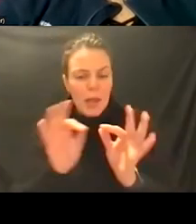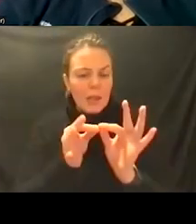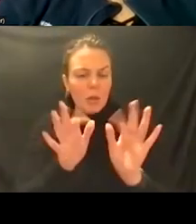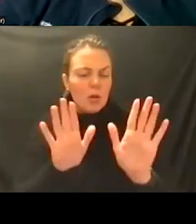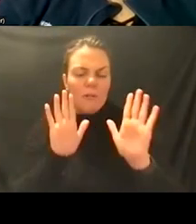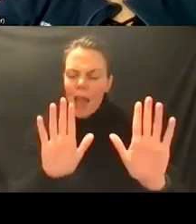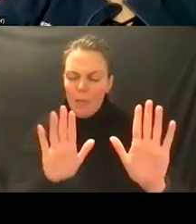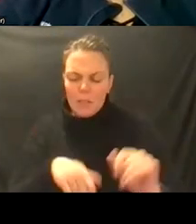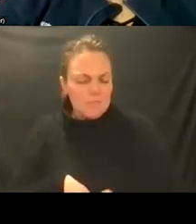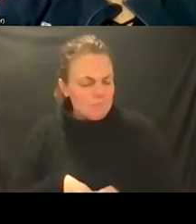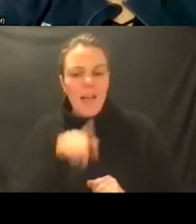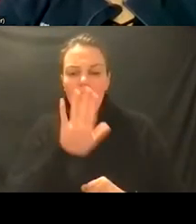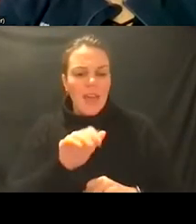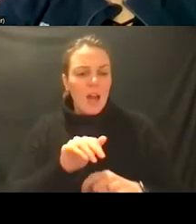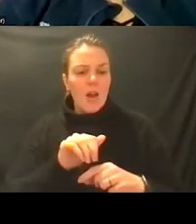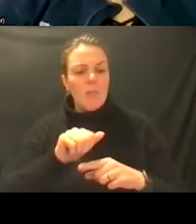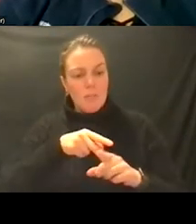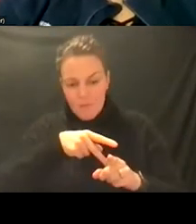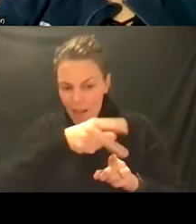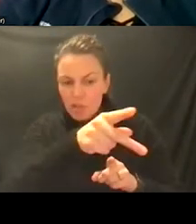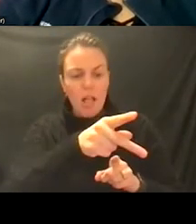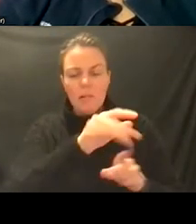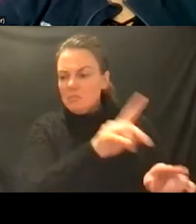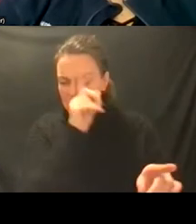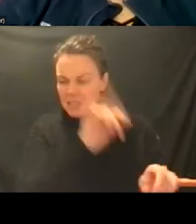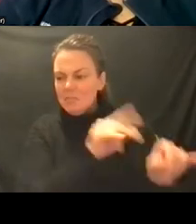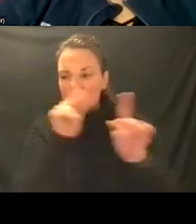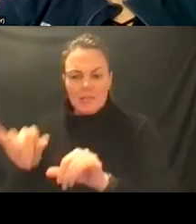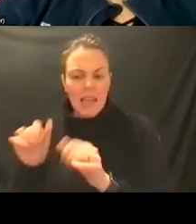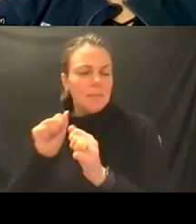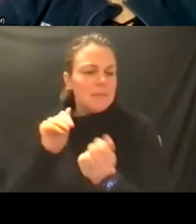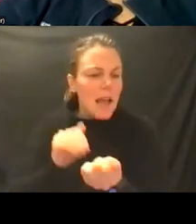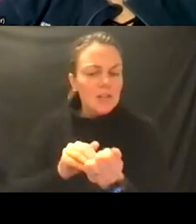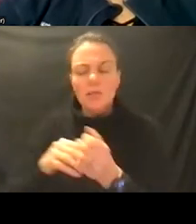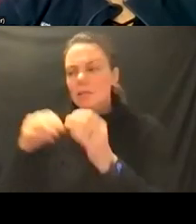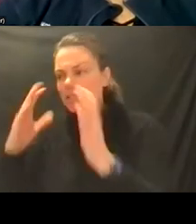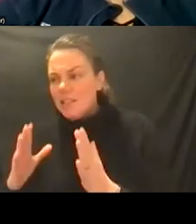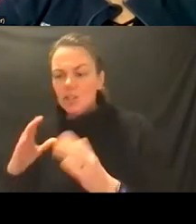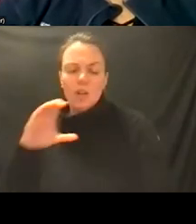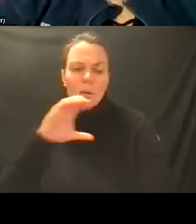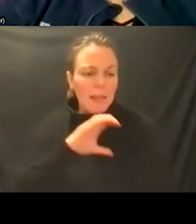they're they're practice professionals just like doctors and teachers and police officers but